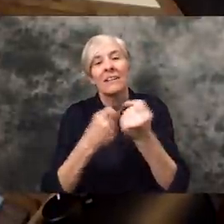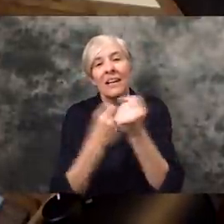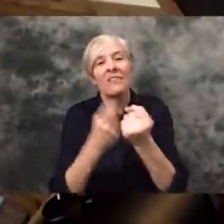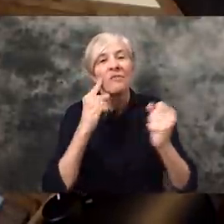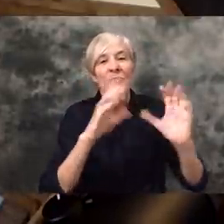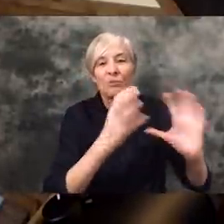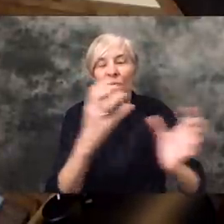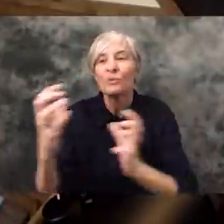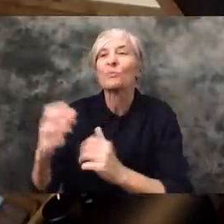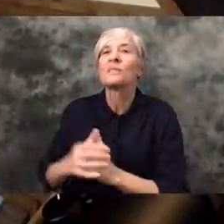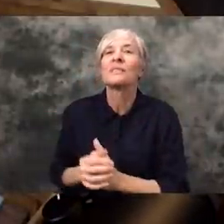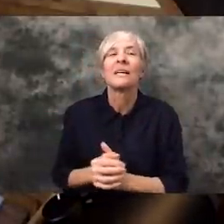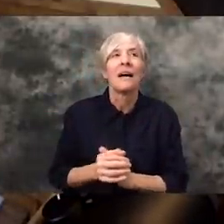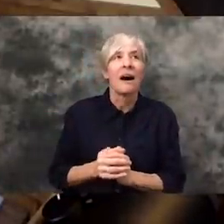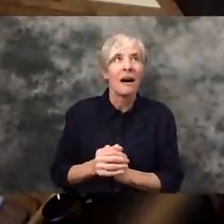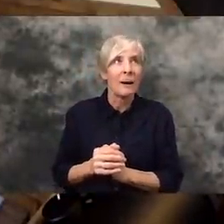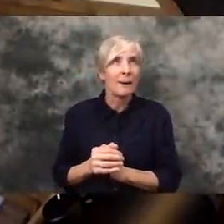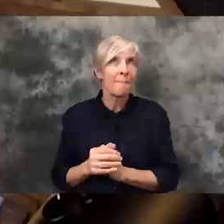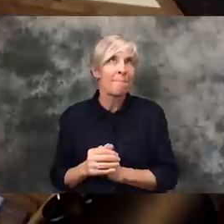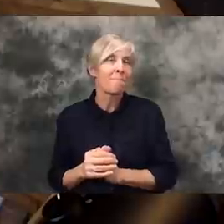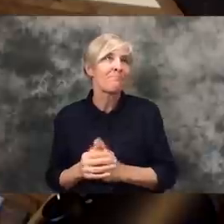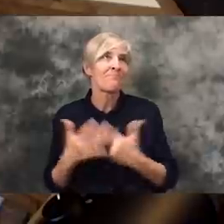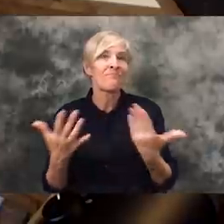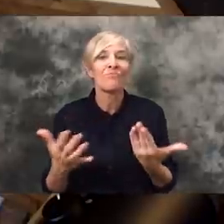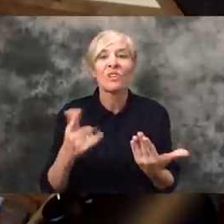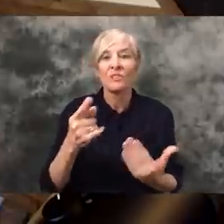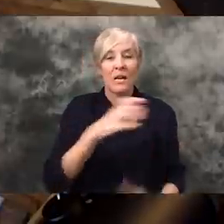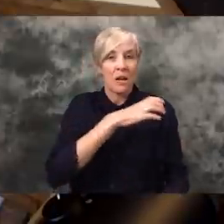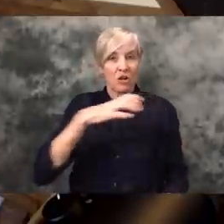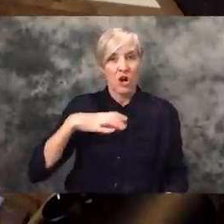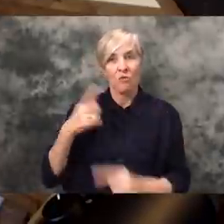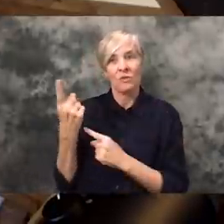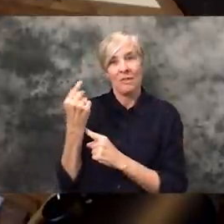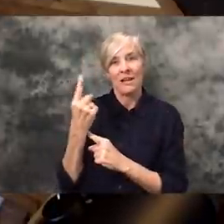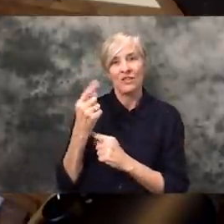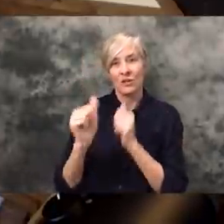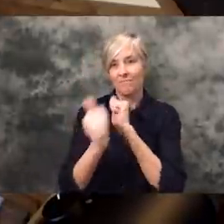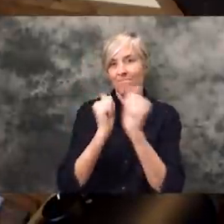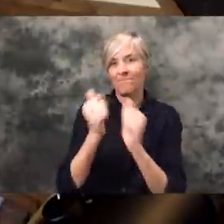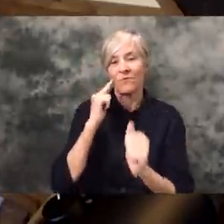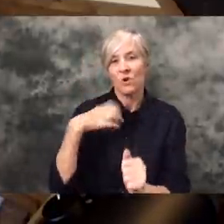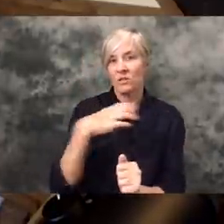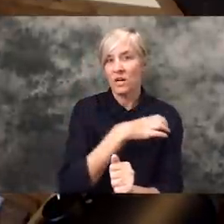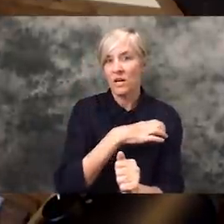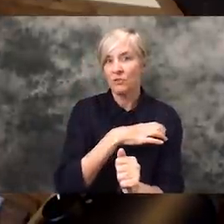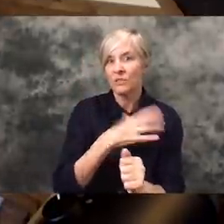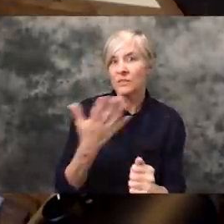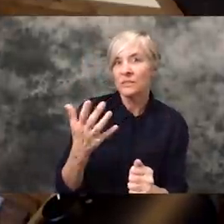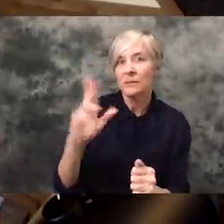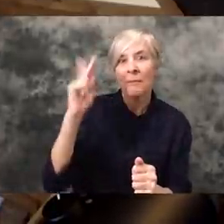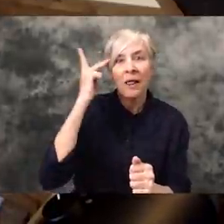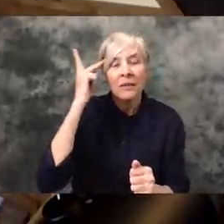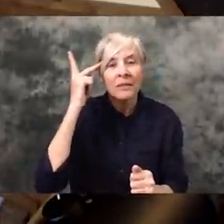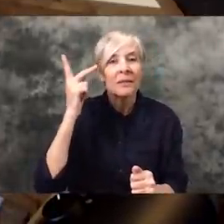advocacy groups. She even ran for Congress last year. Hopefully, it won't be